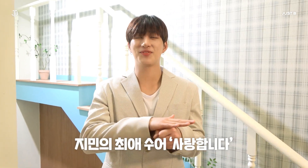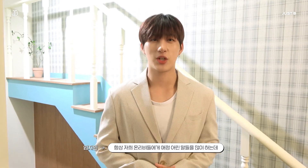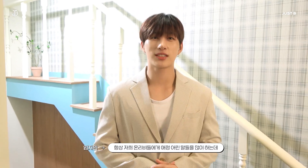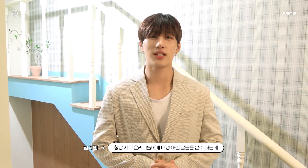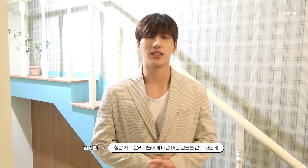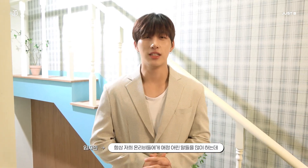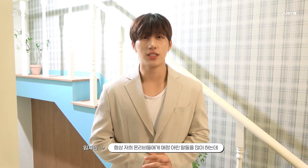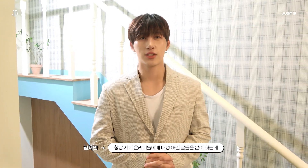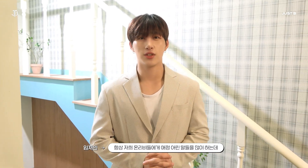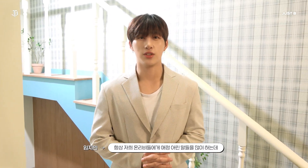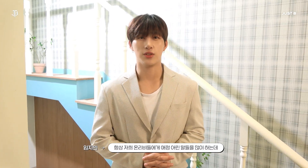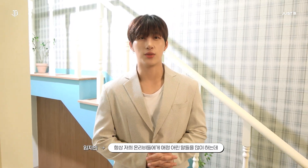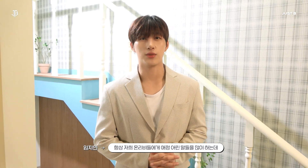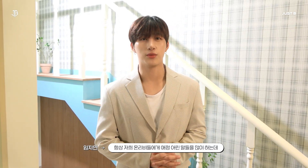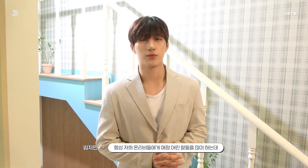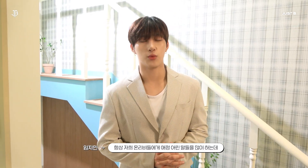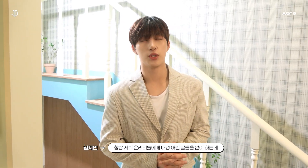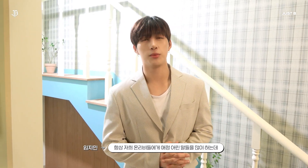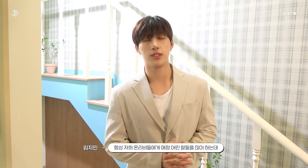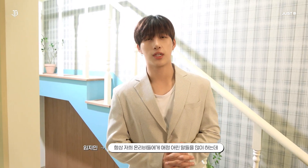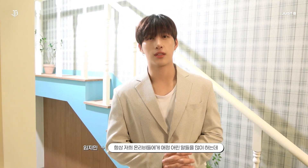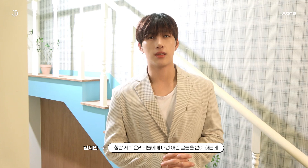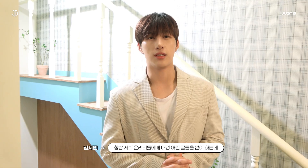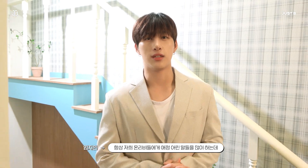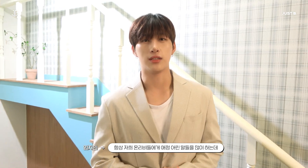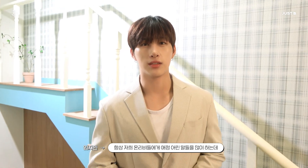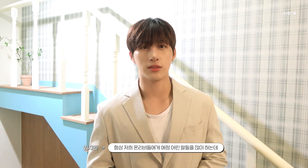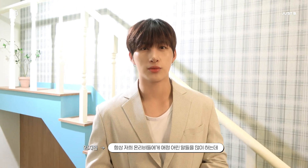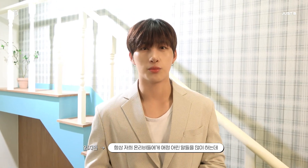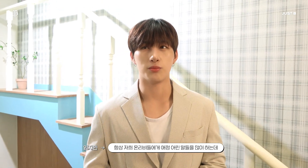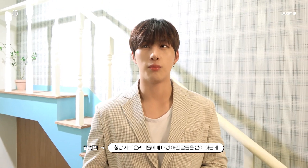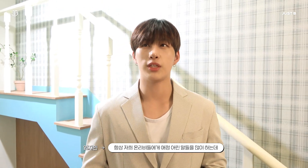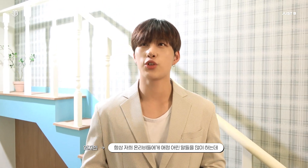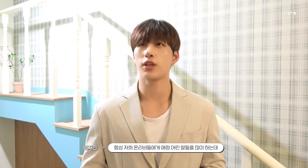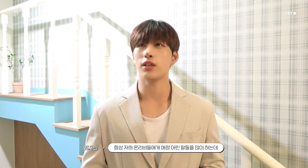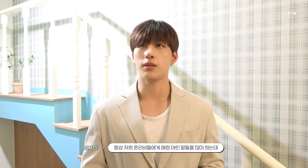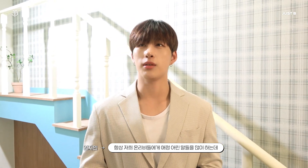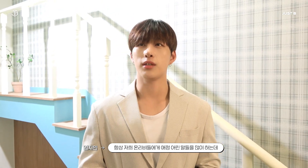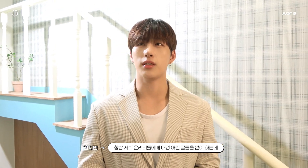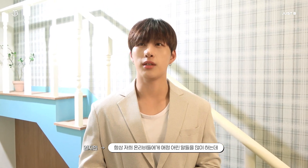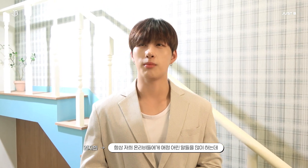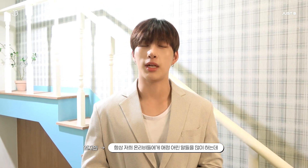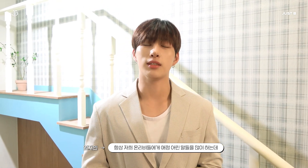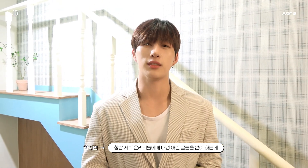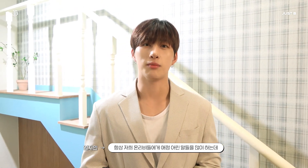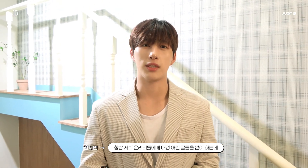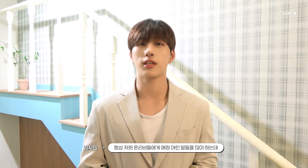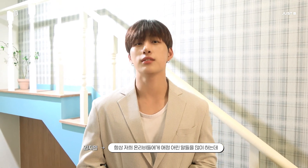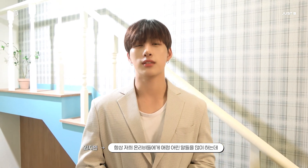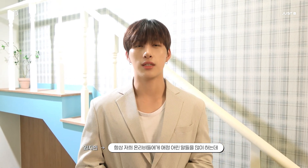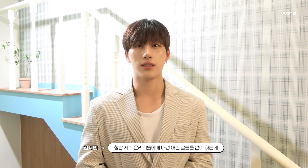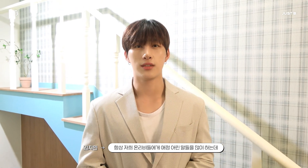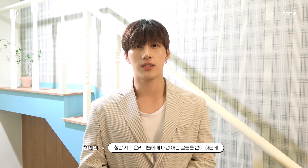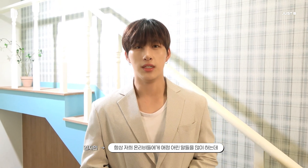We always say affectionate things to ONLY Bs